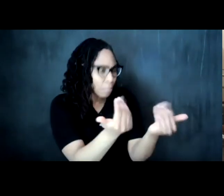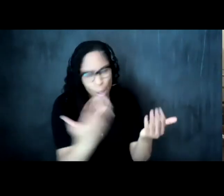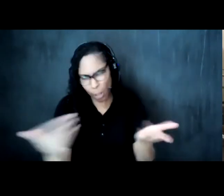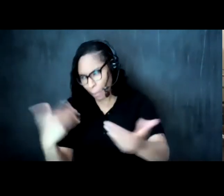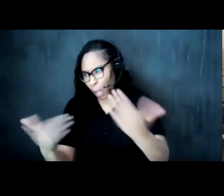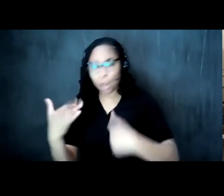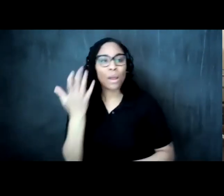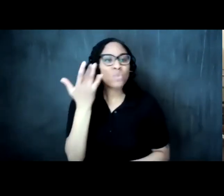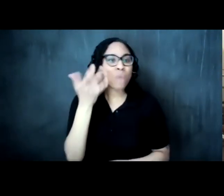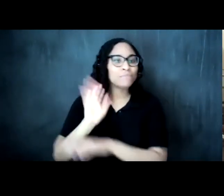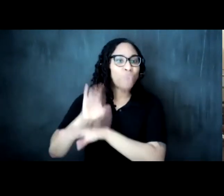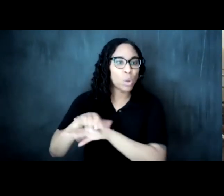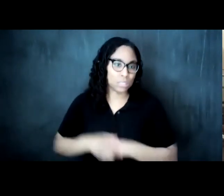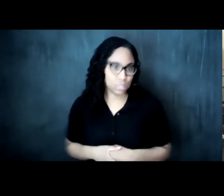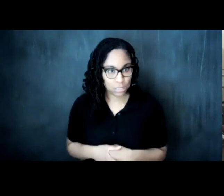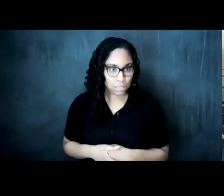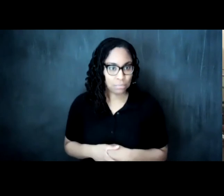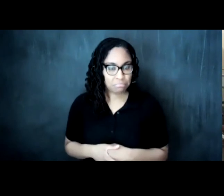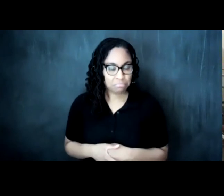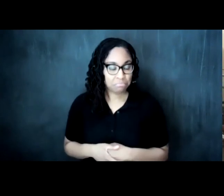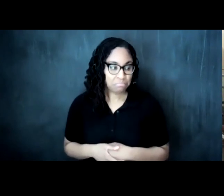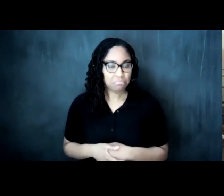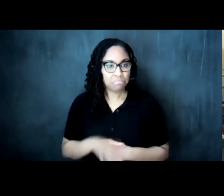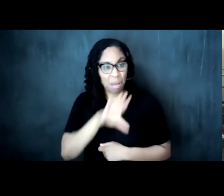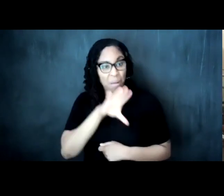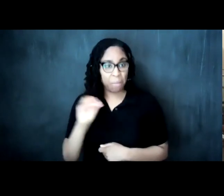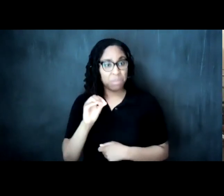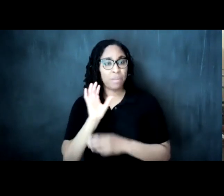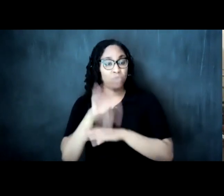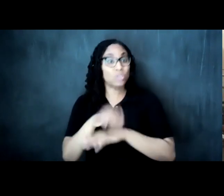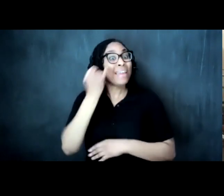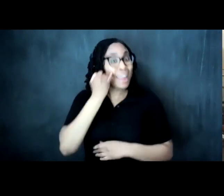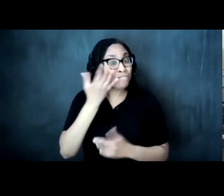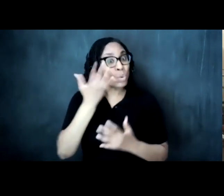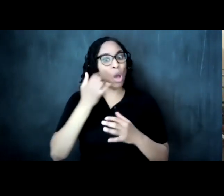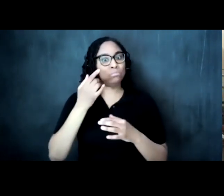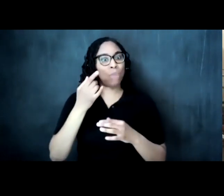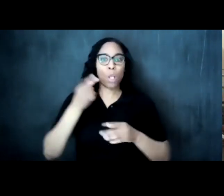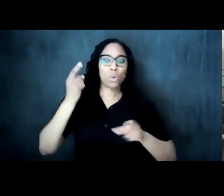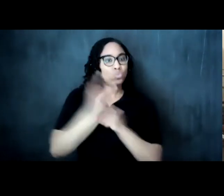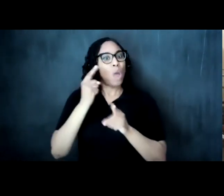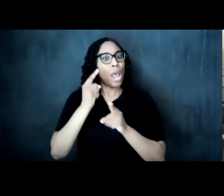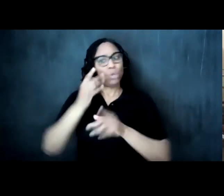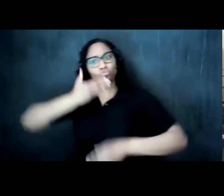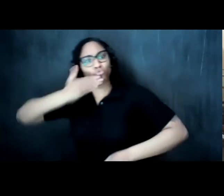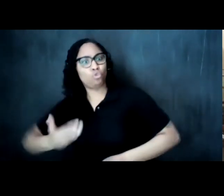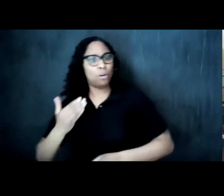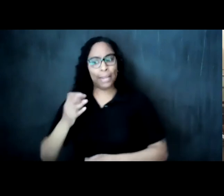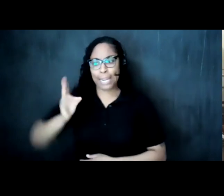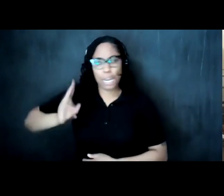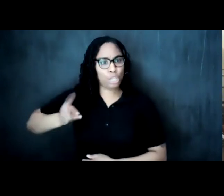forced to if they want to remain on the right side of history and the arch world is not exempt